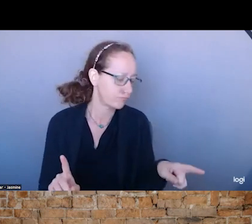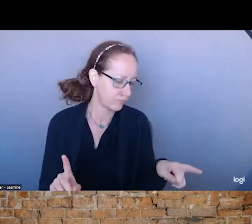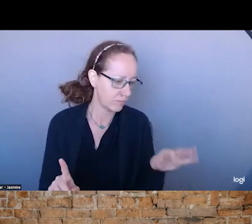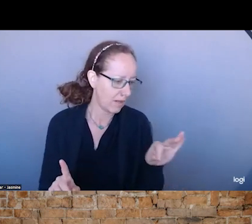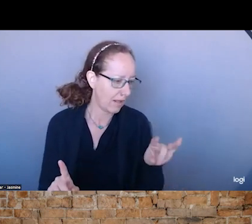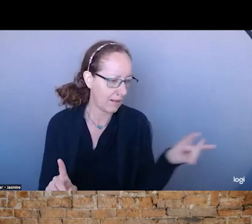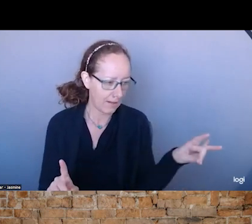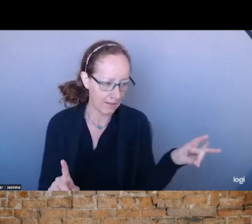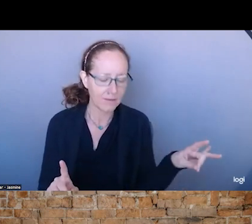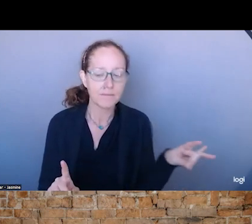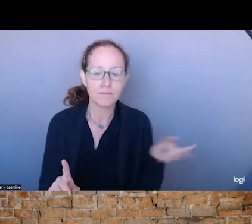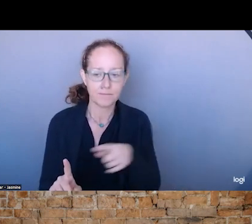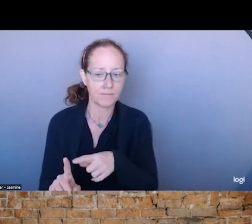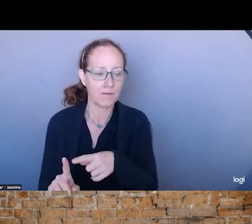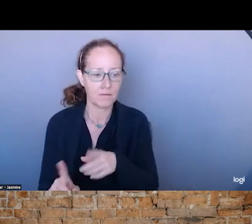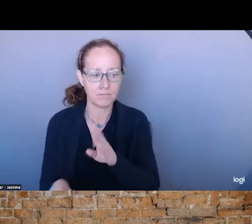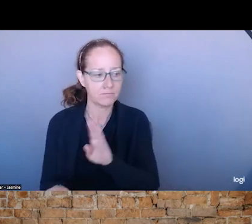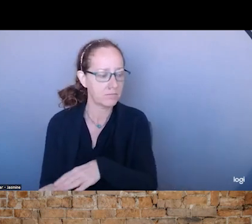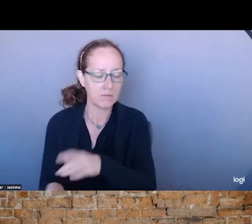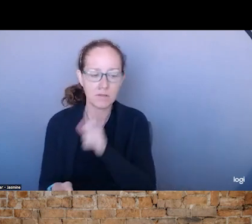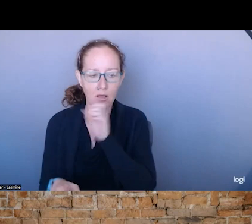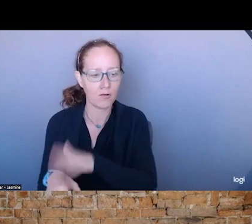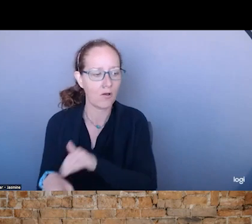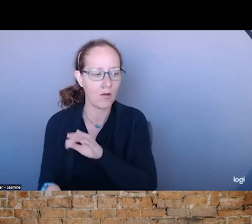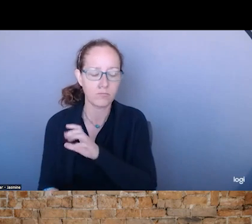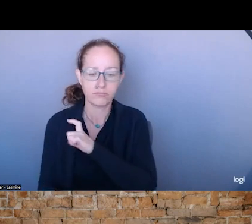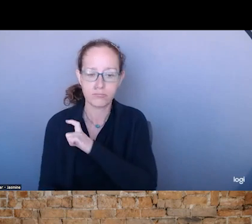OUT IN THE FIELD AND NEEDING SUPPORT AND WE SEND A TEAM OUT